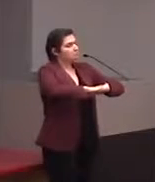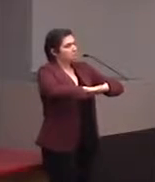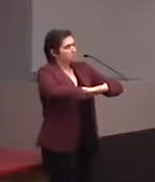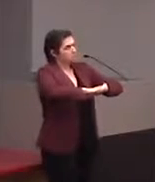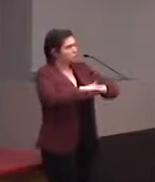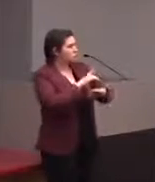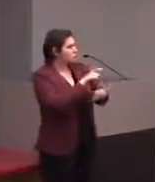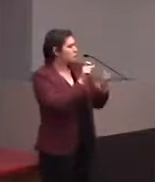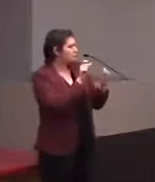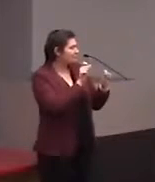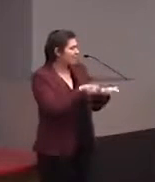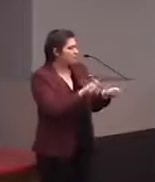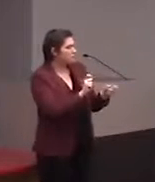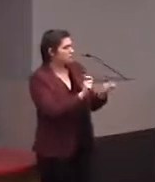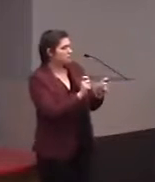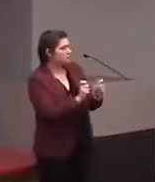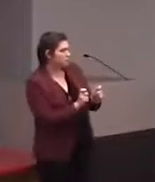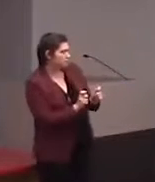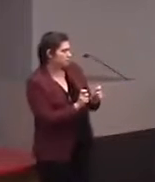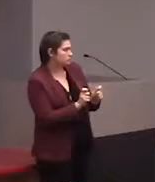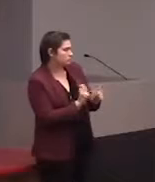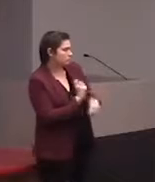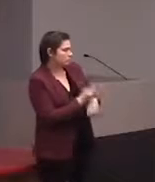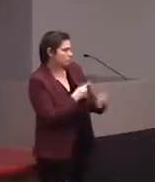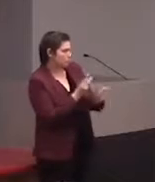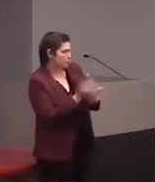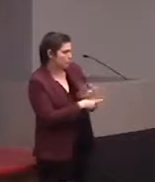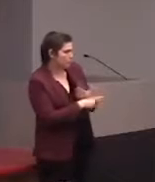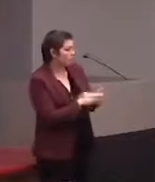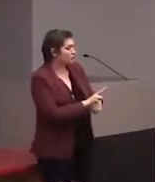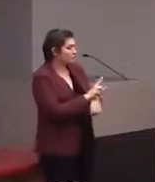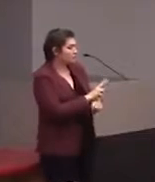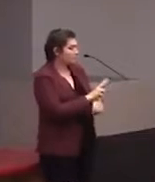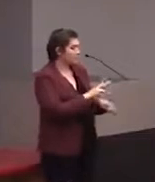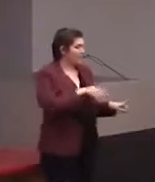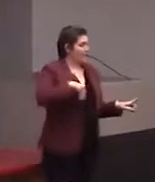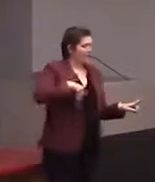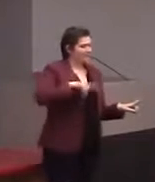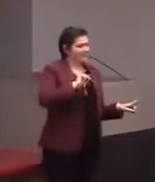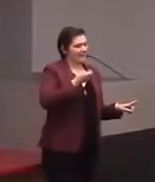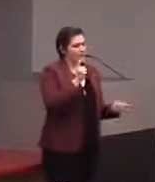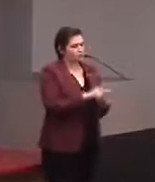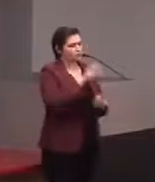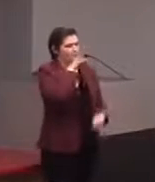You can program it so it uses its built-in text to speech, so when you touch it,